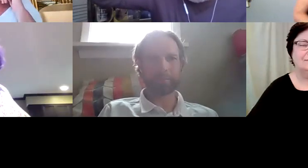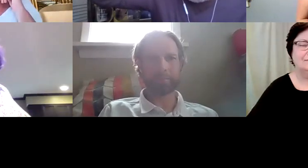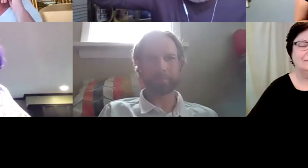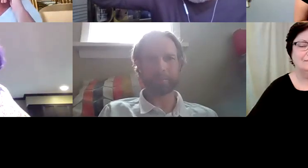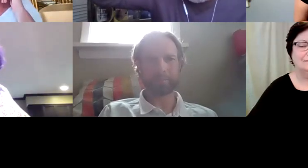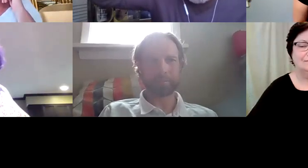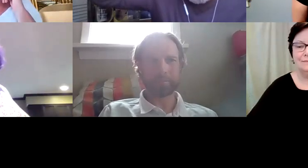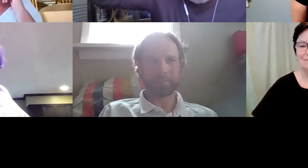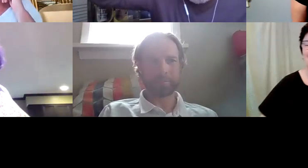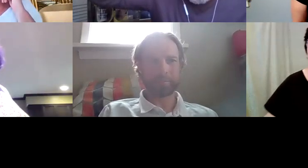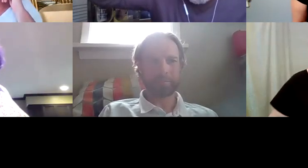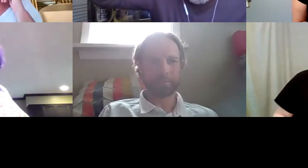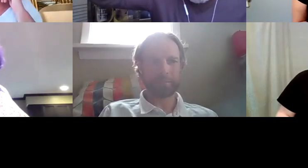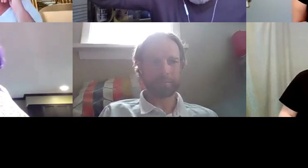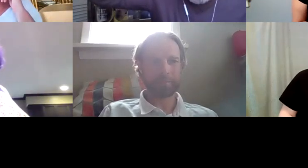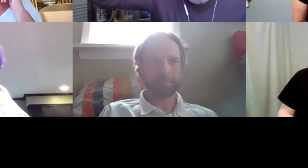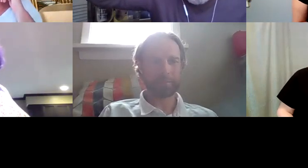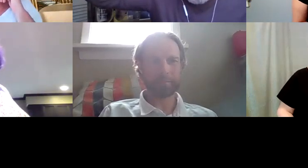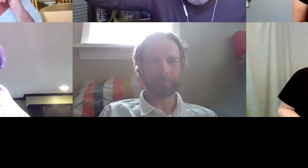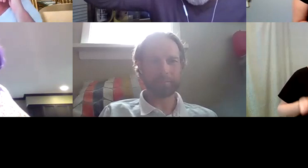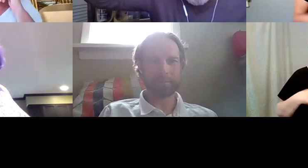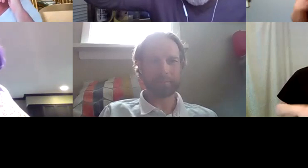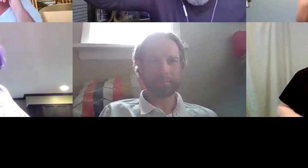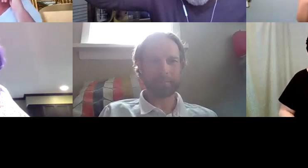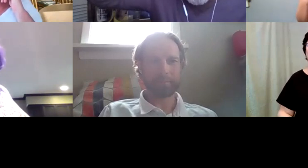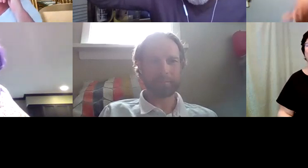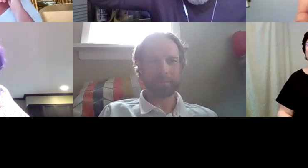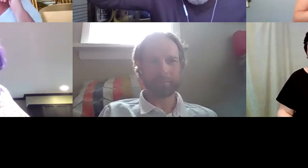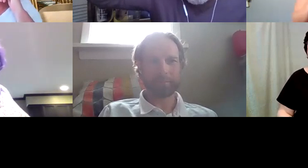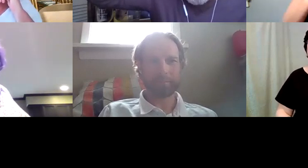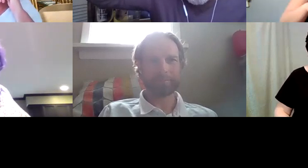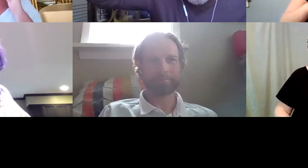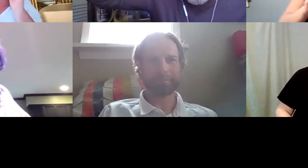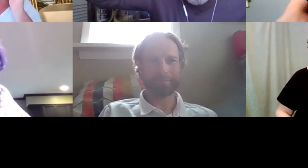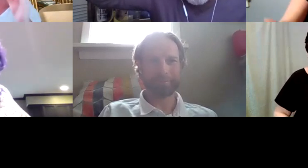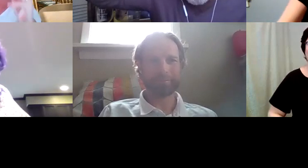Kelly Redder: And I just wanted to let you know there's so many folks that were sending